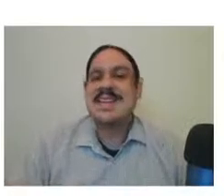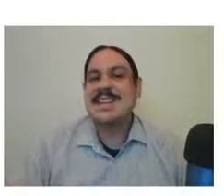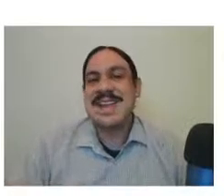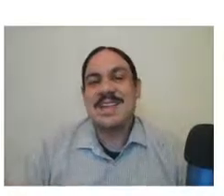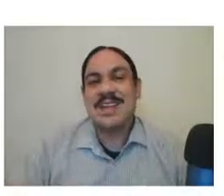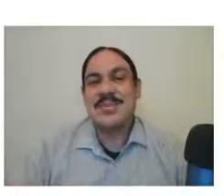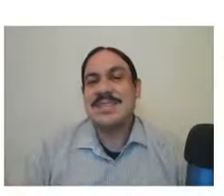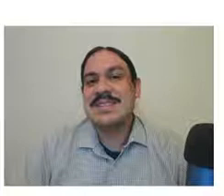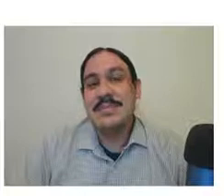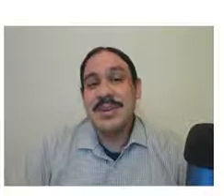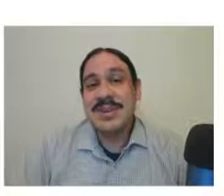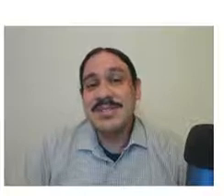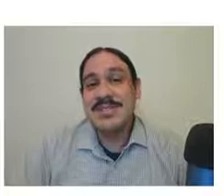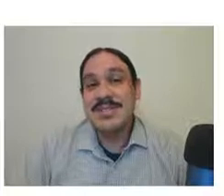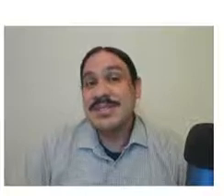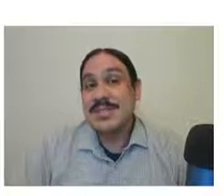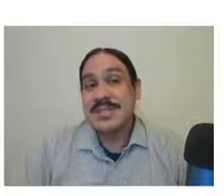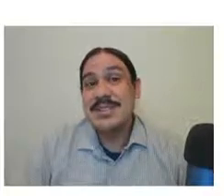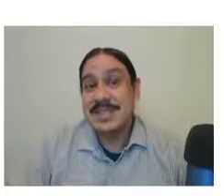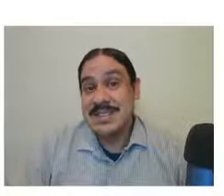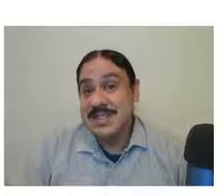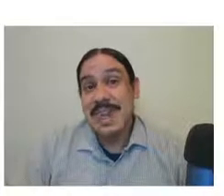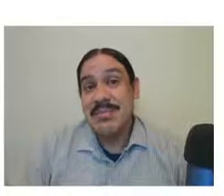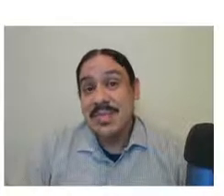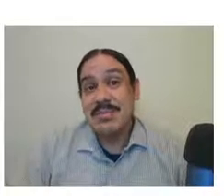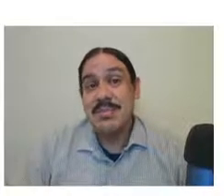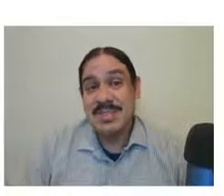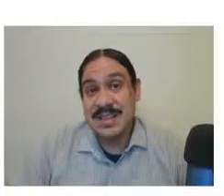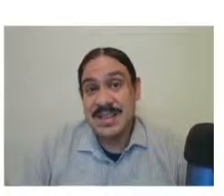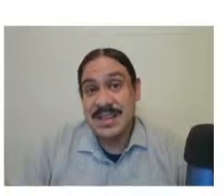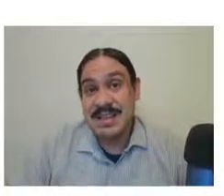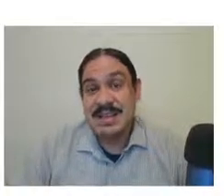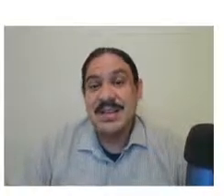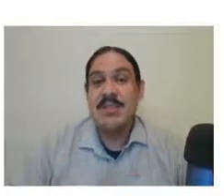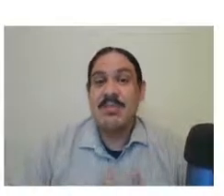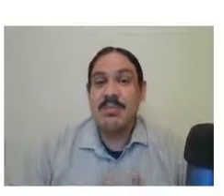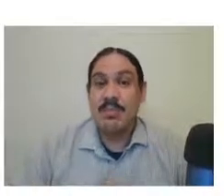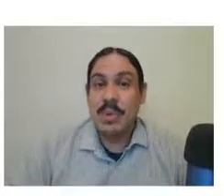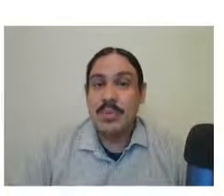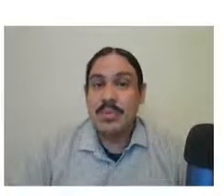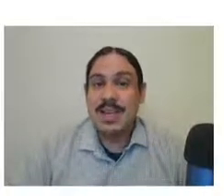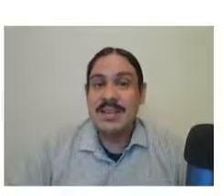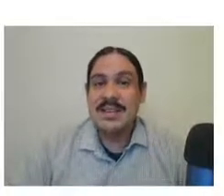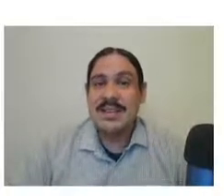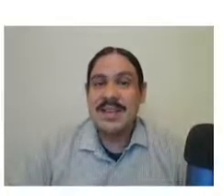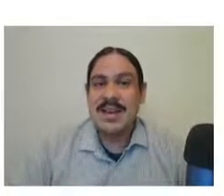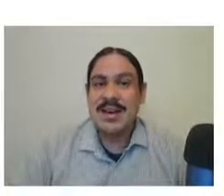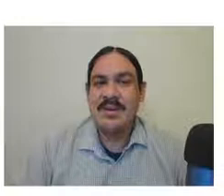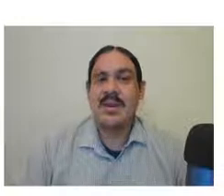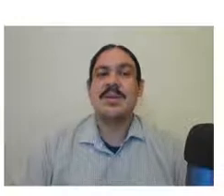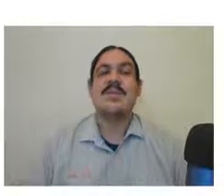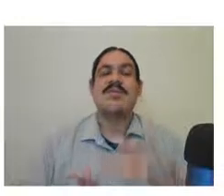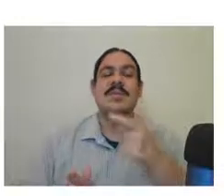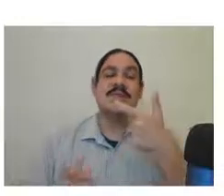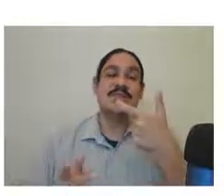sign languages and spoken languages use essentially the same type of syntax